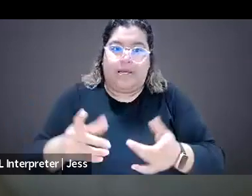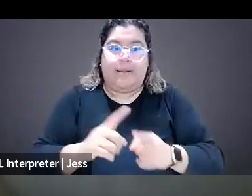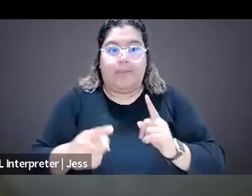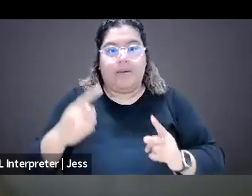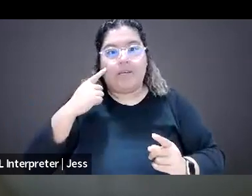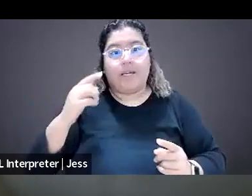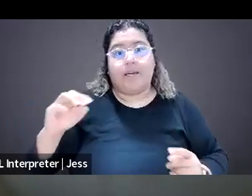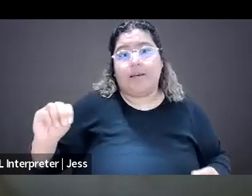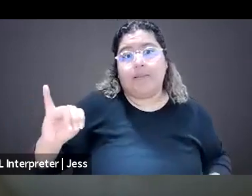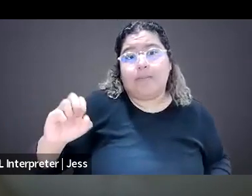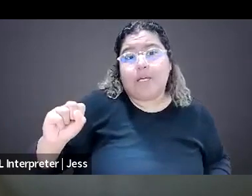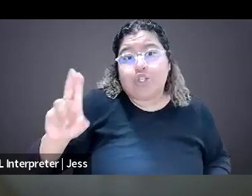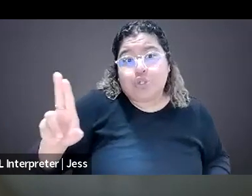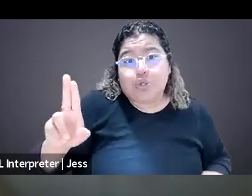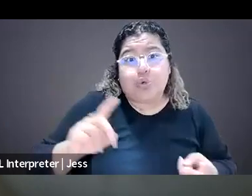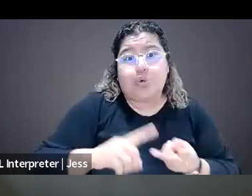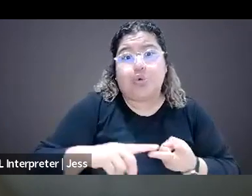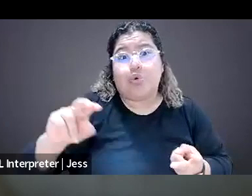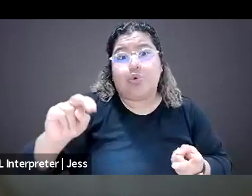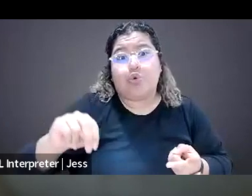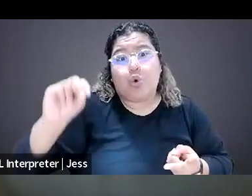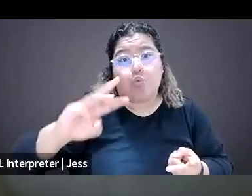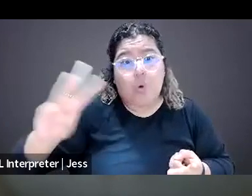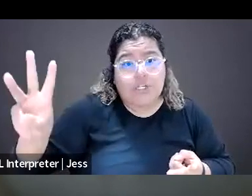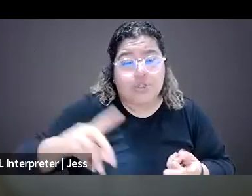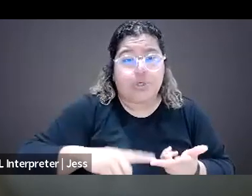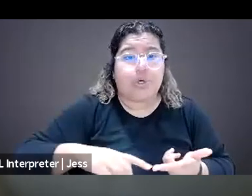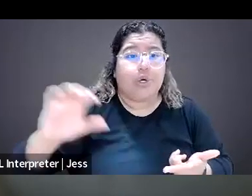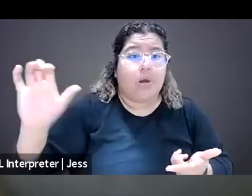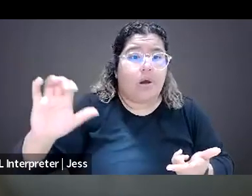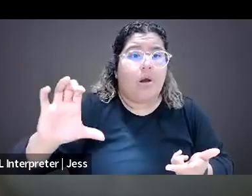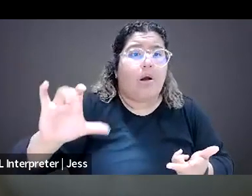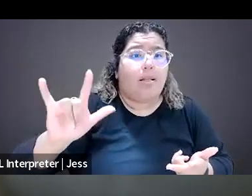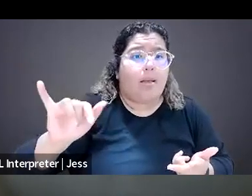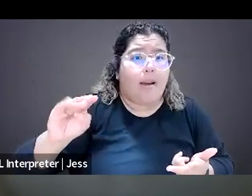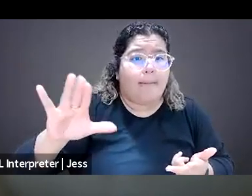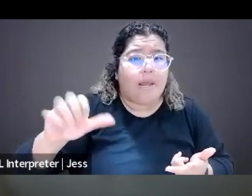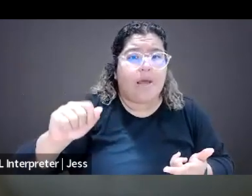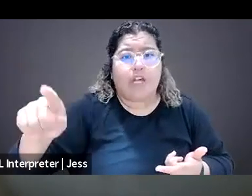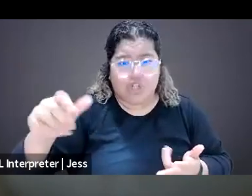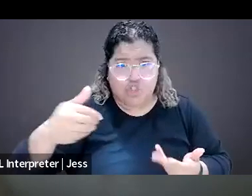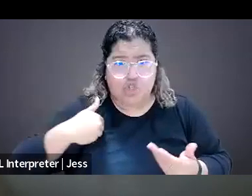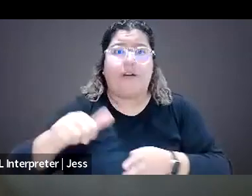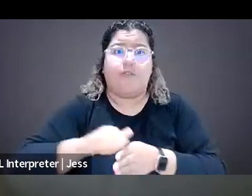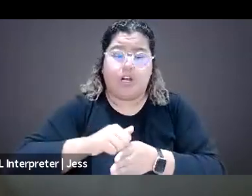Northwestern, Columbia, I mean they should include trainings and integrate into their curriculum topics